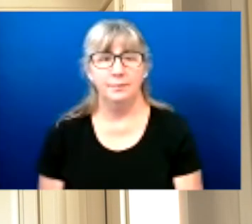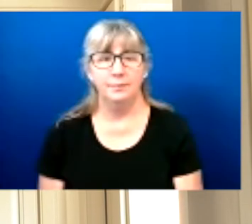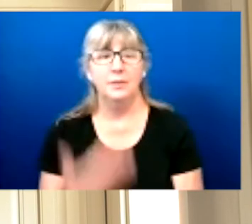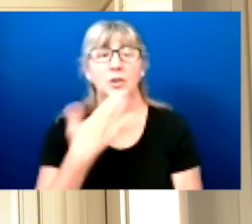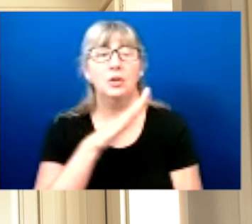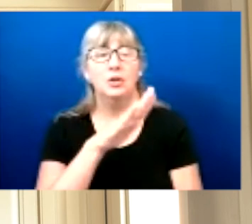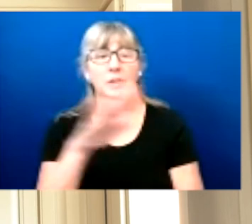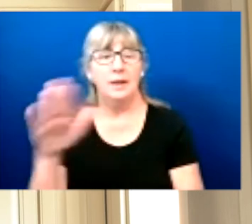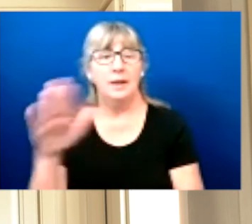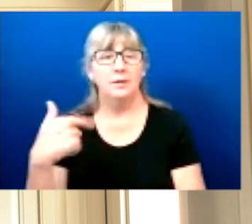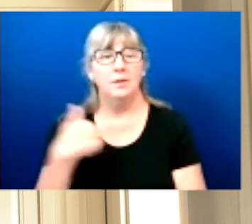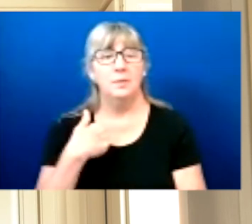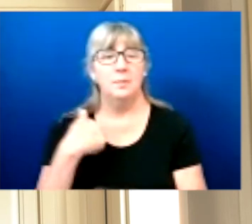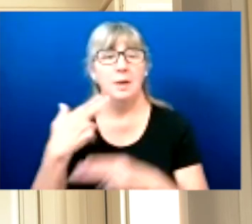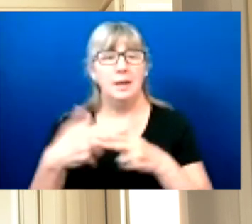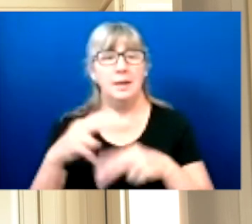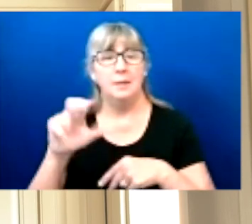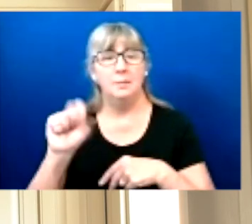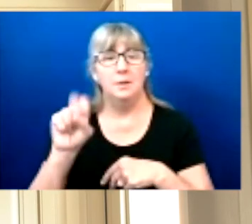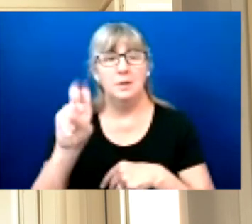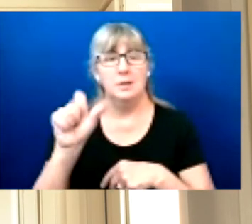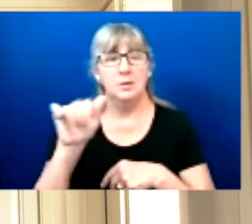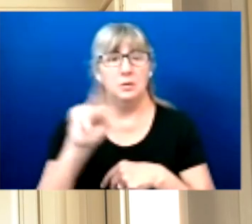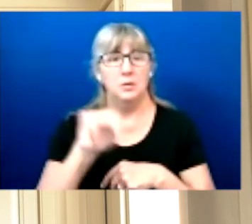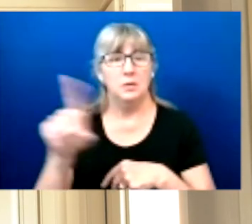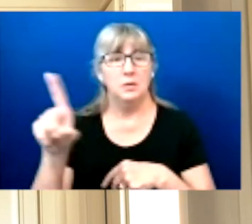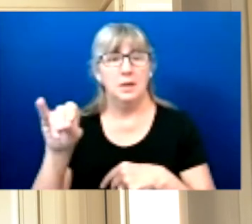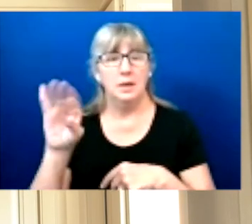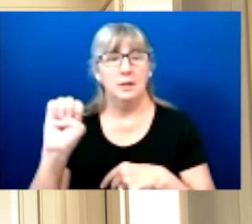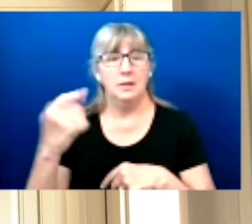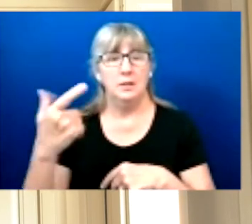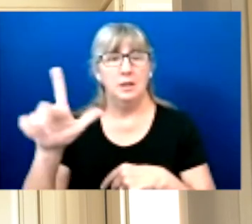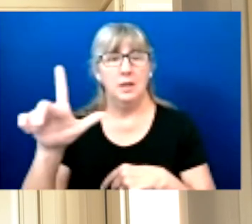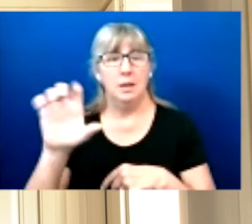I'm Susan Diegelman, chair of the AAPD Board of Directors.